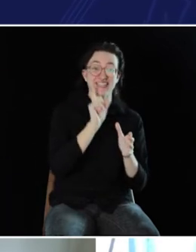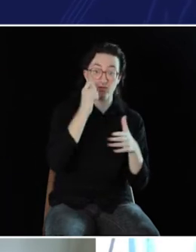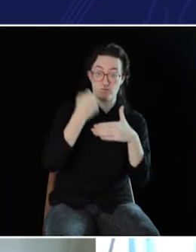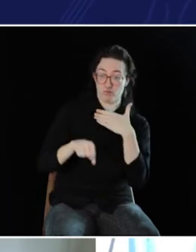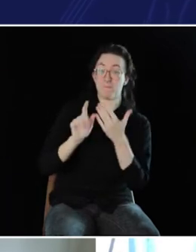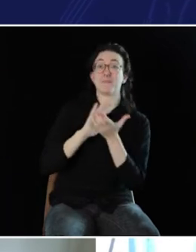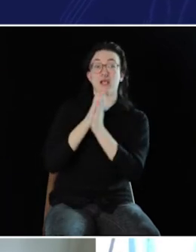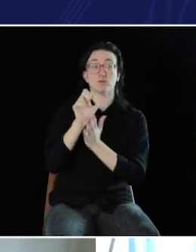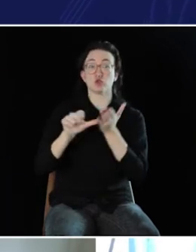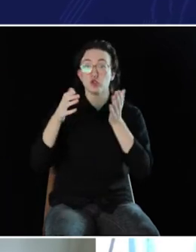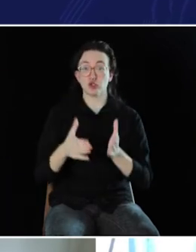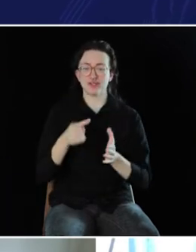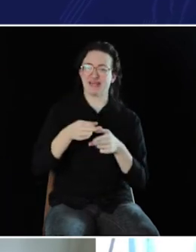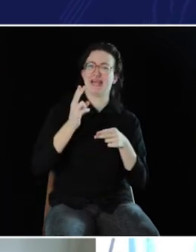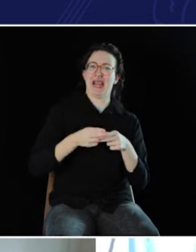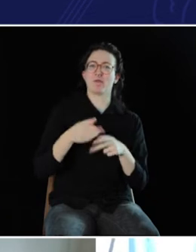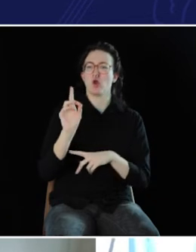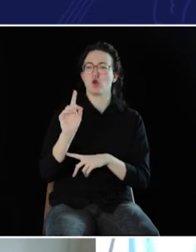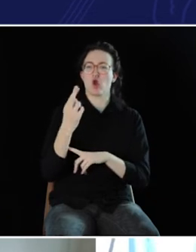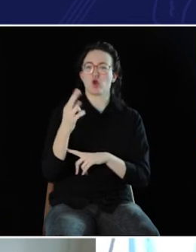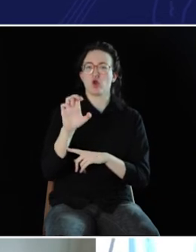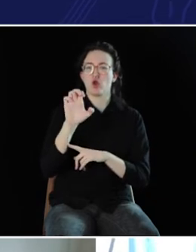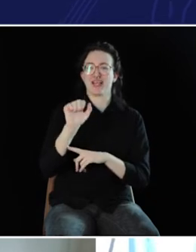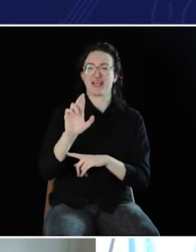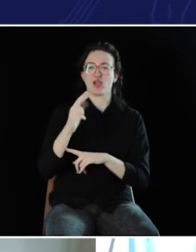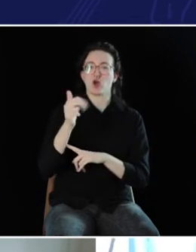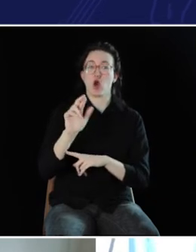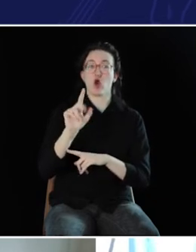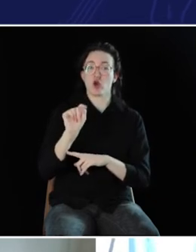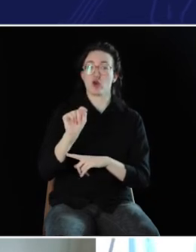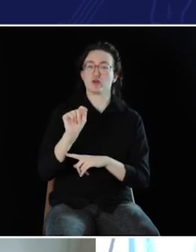to become a surgeon was actually a... woman named